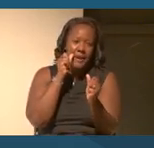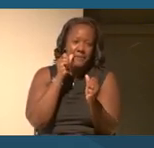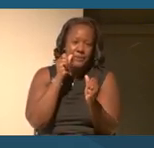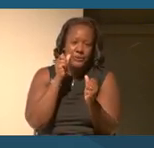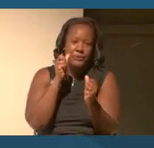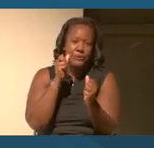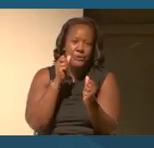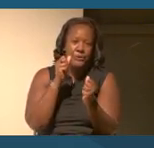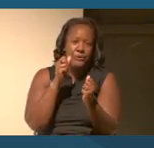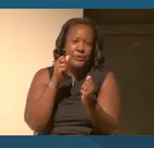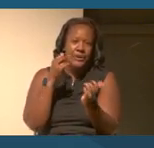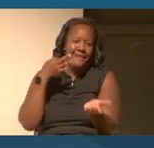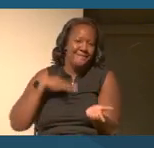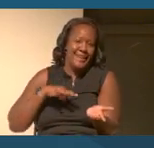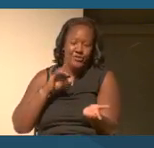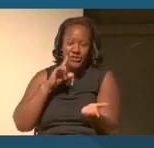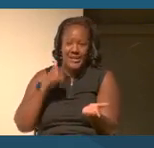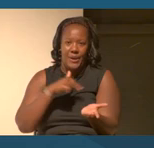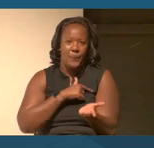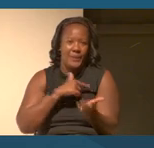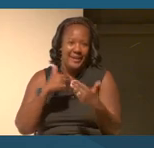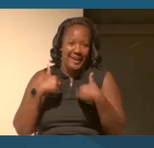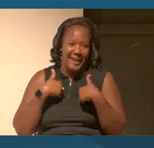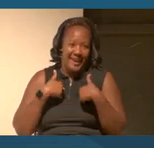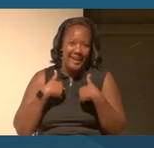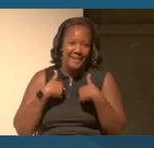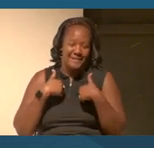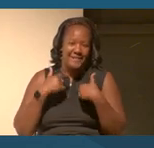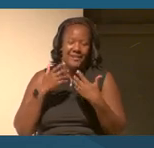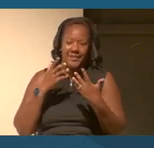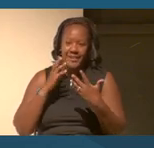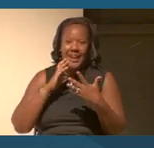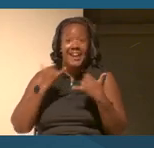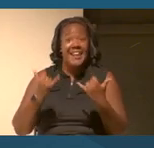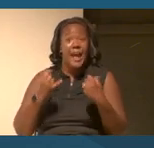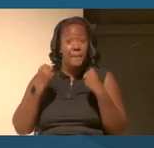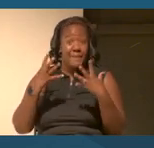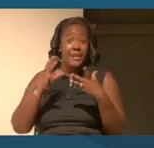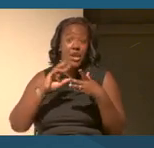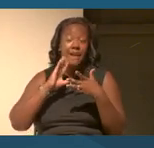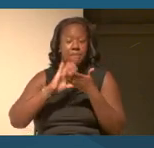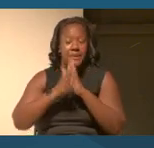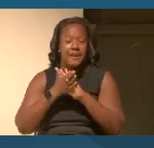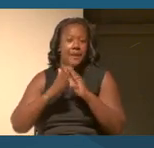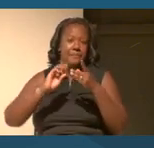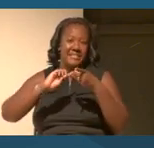that we have. And now that millions of objects are digitized, in particular, we need to make them probably